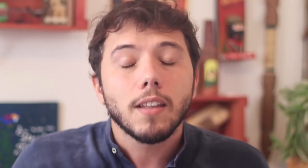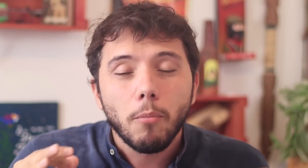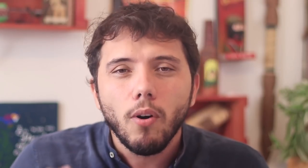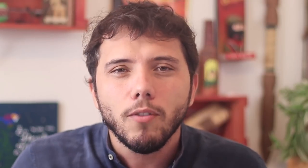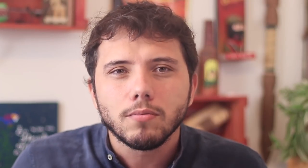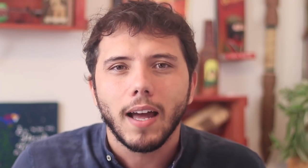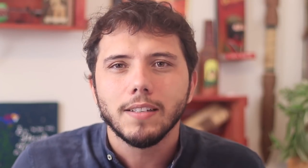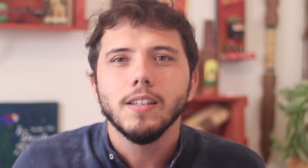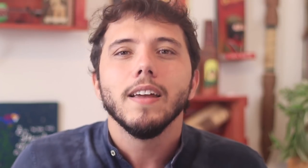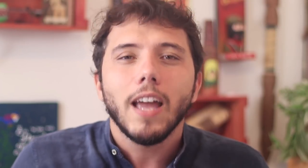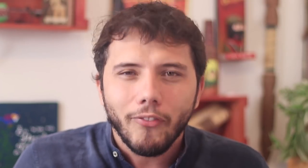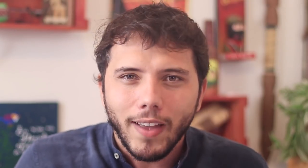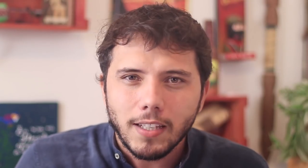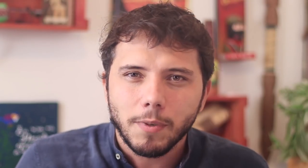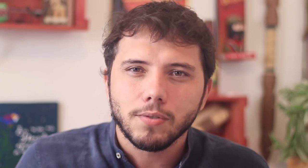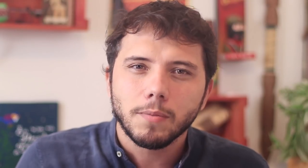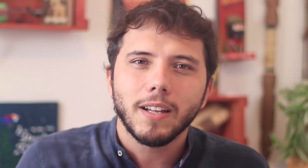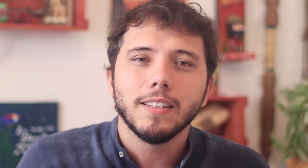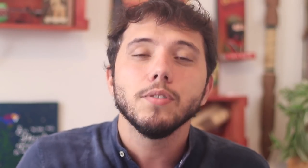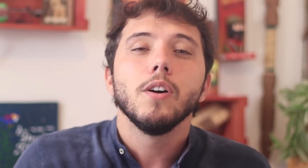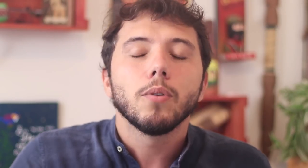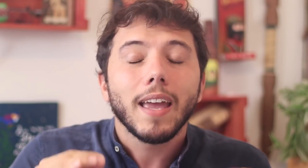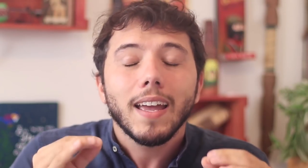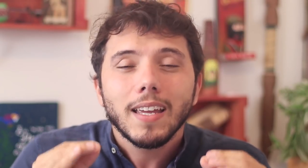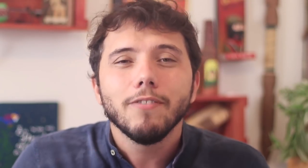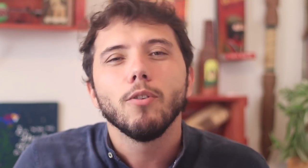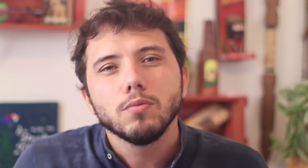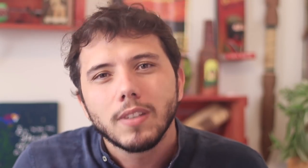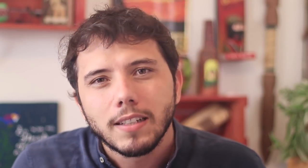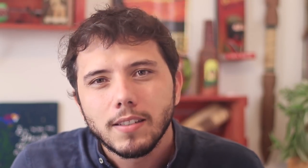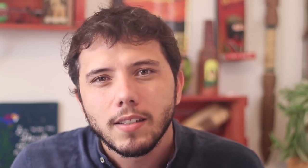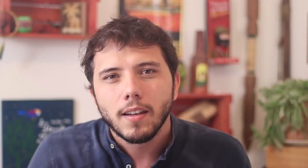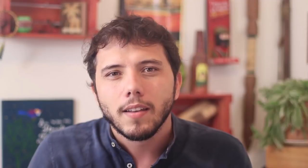they are abusing their goodwill and faith for this. Which is revolting.